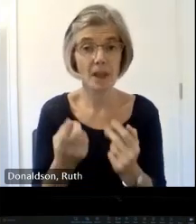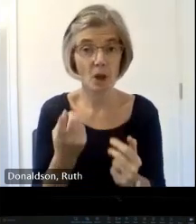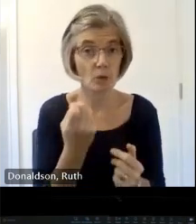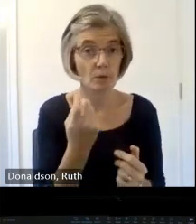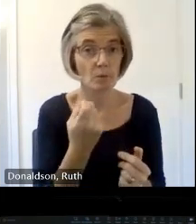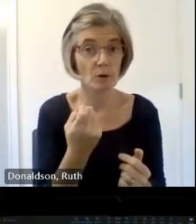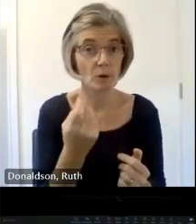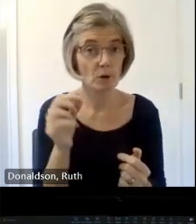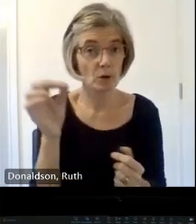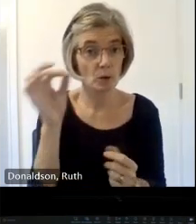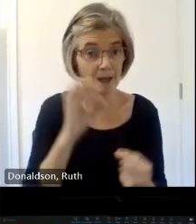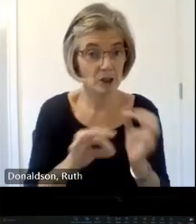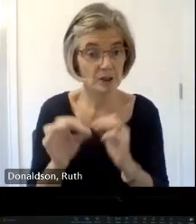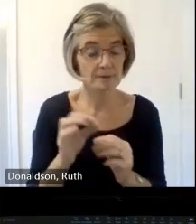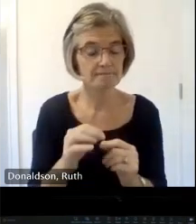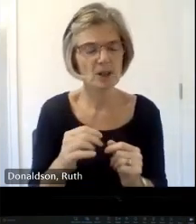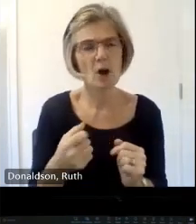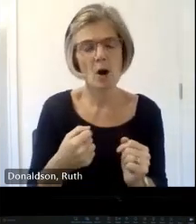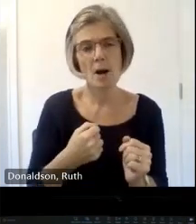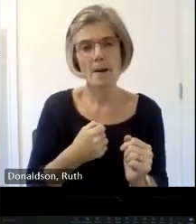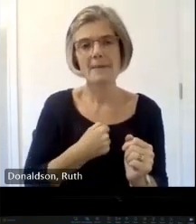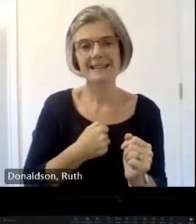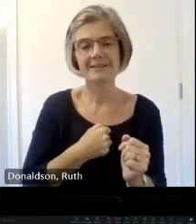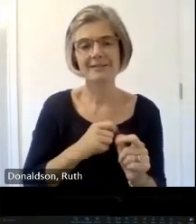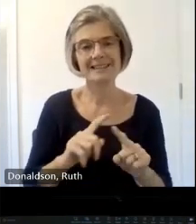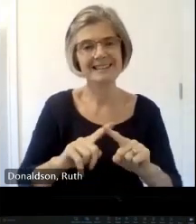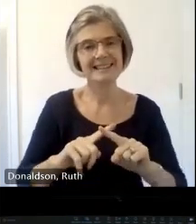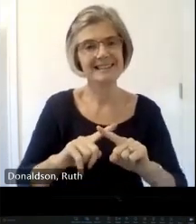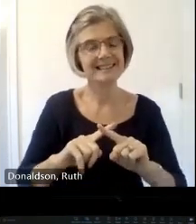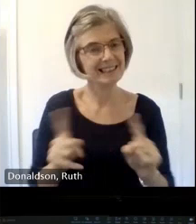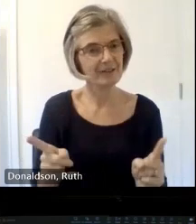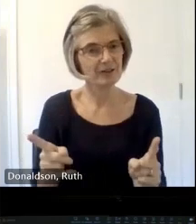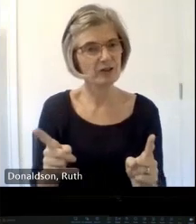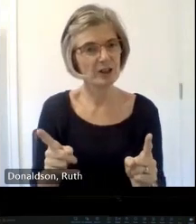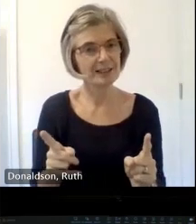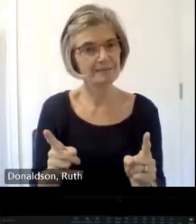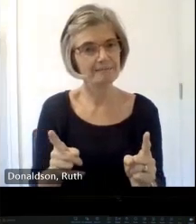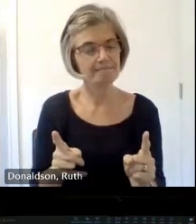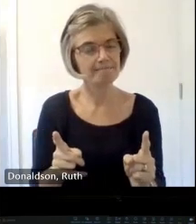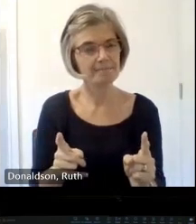I come from a different tradition so I don't know how how the Church of Scotland works on this but